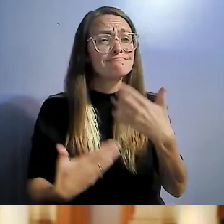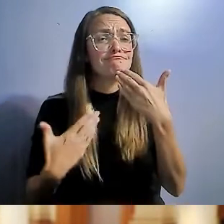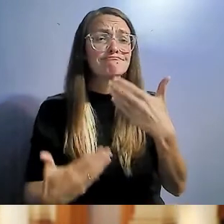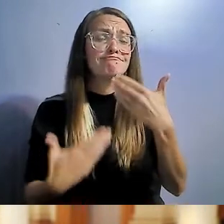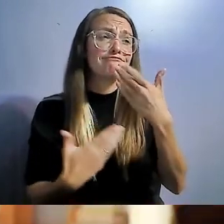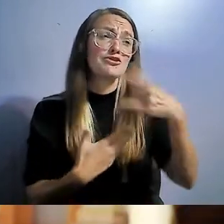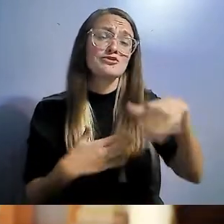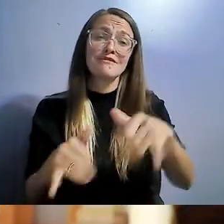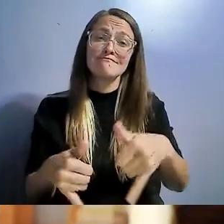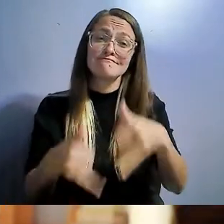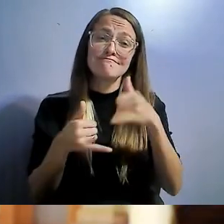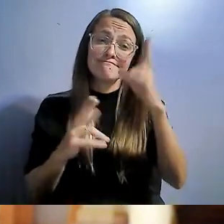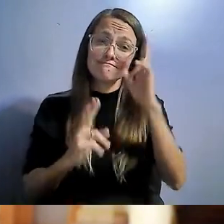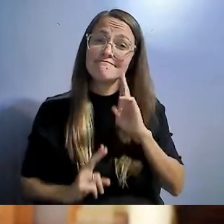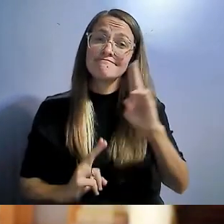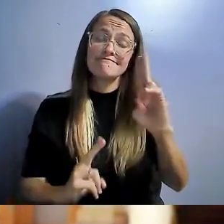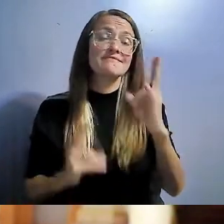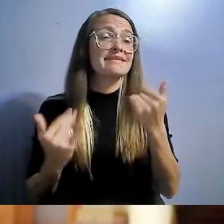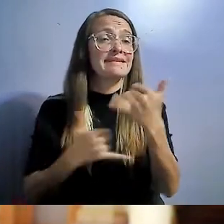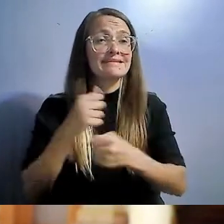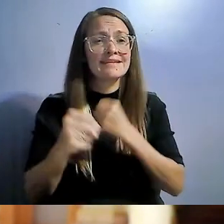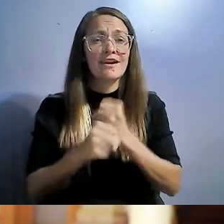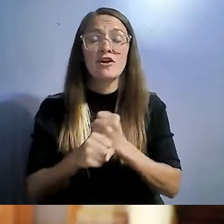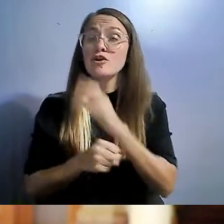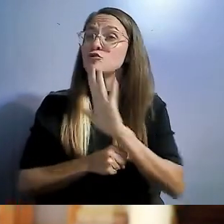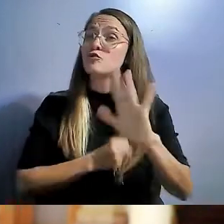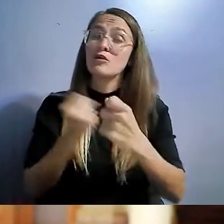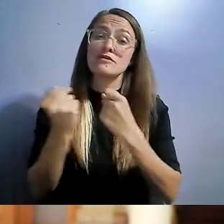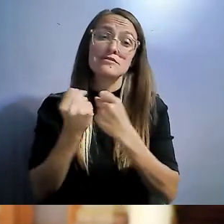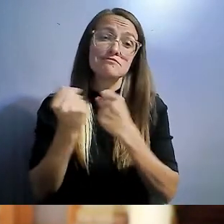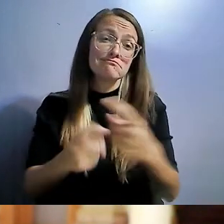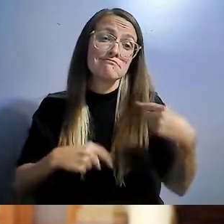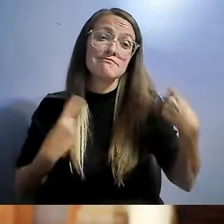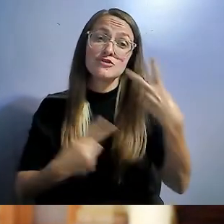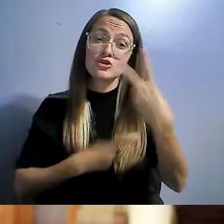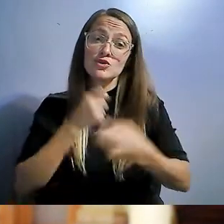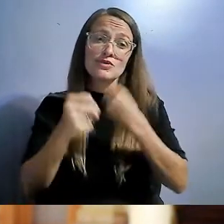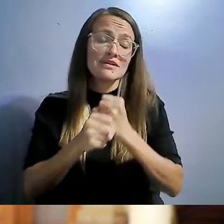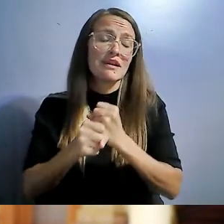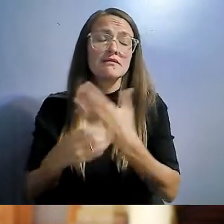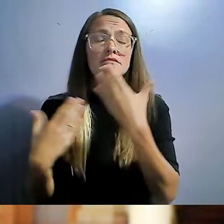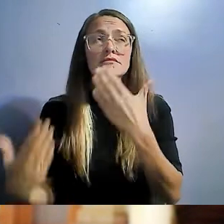this year. I am so grateful for your support over the last two years on The Right to Repair legislation.